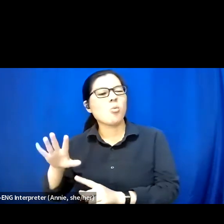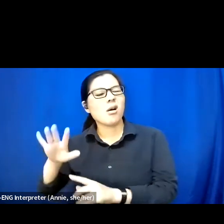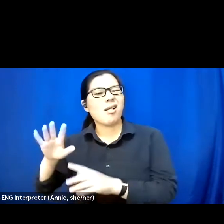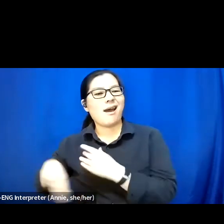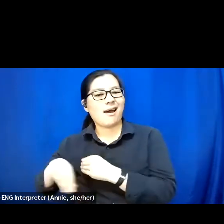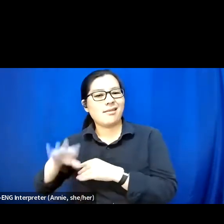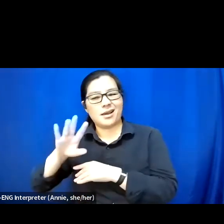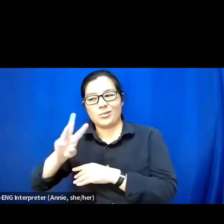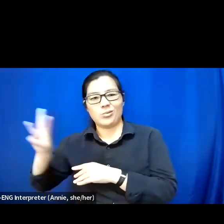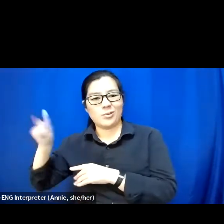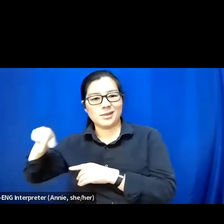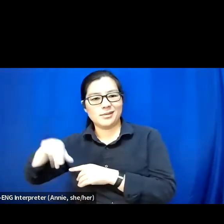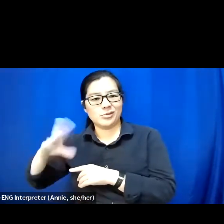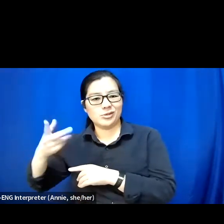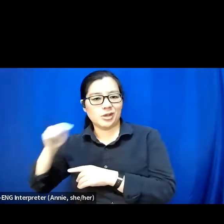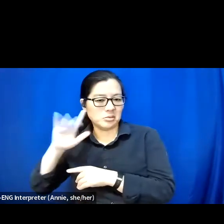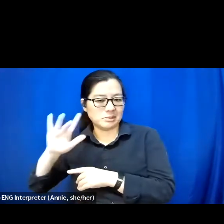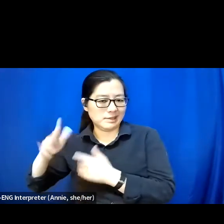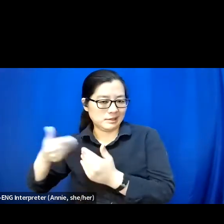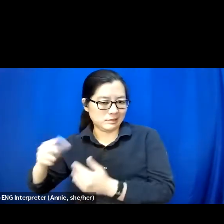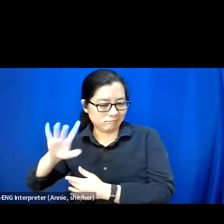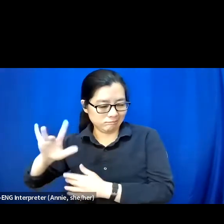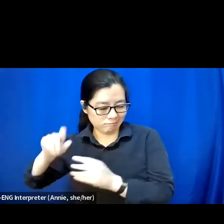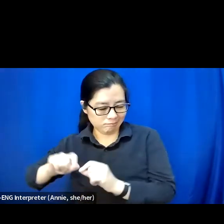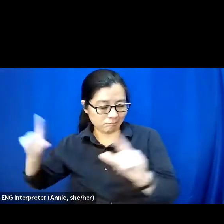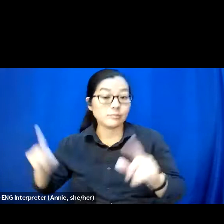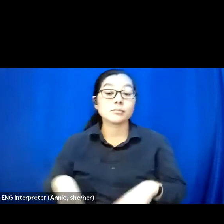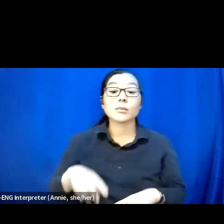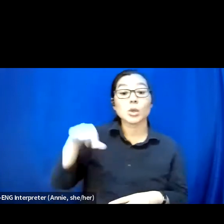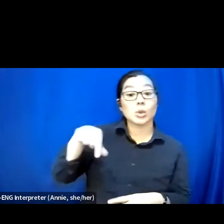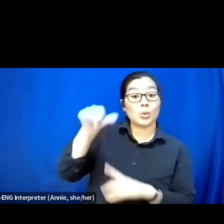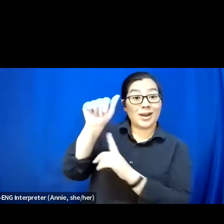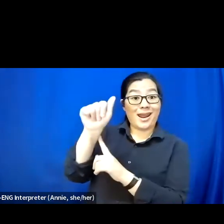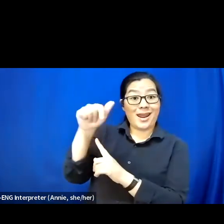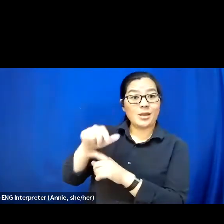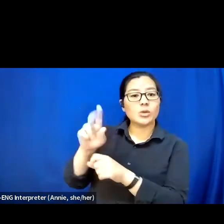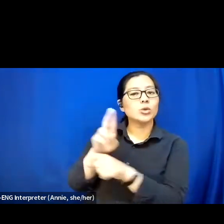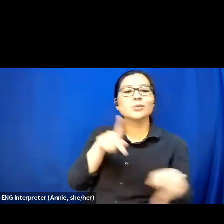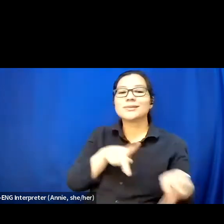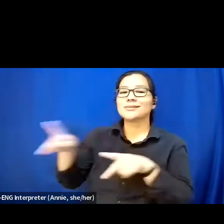You can use the Q&A space as if it's a conversational chat room as well.